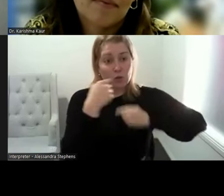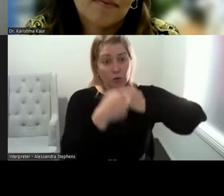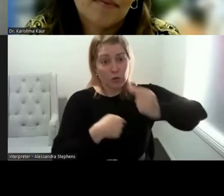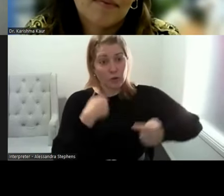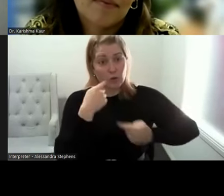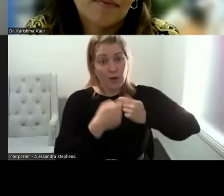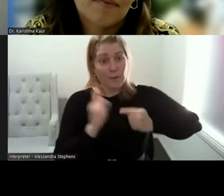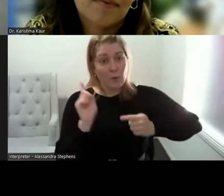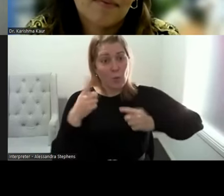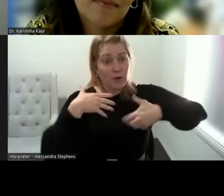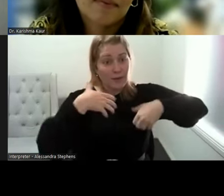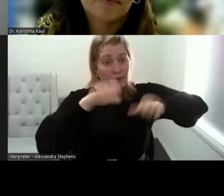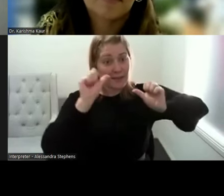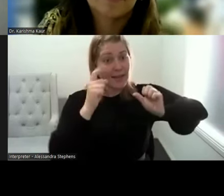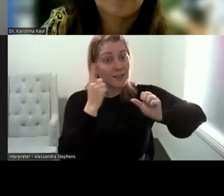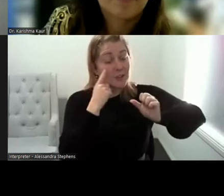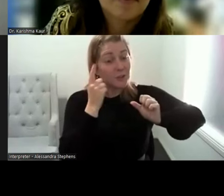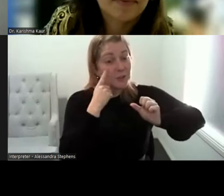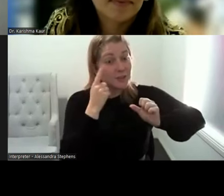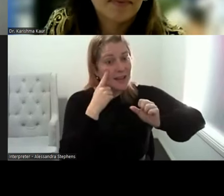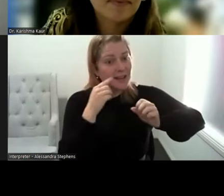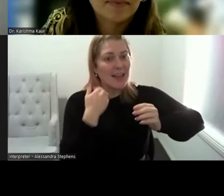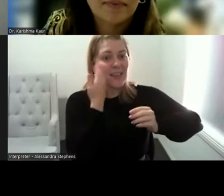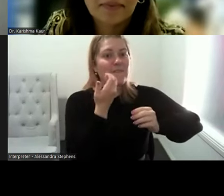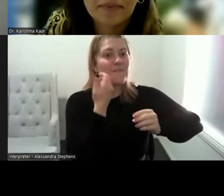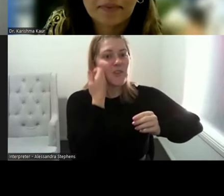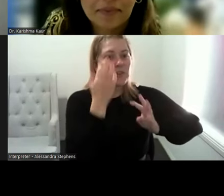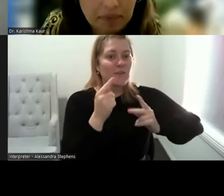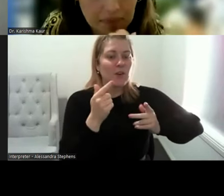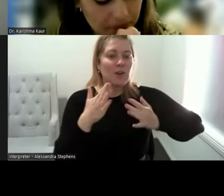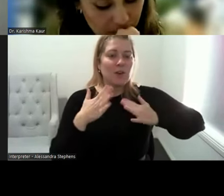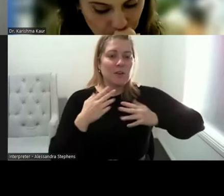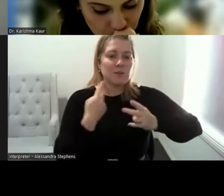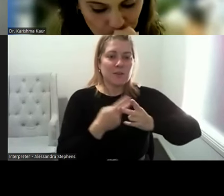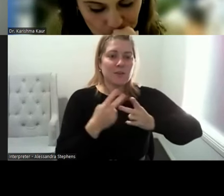like in sexual and reproductive health space? For women in rural and regional communities.